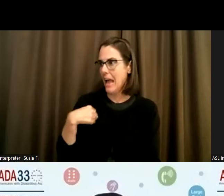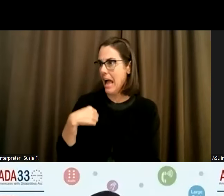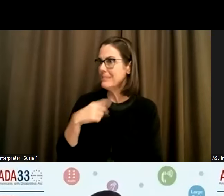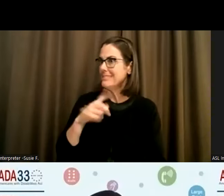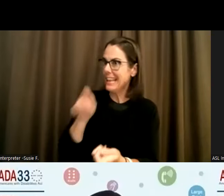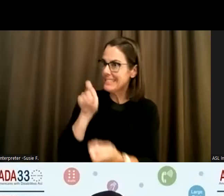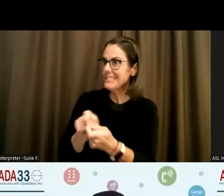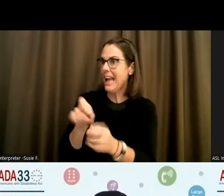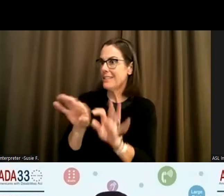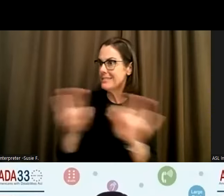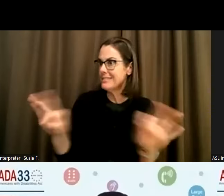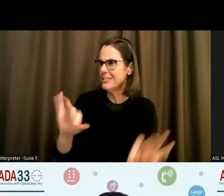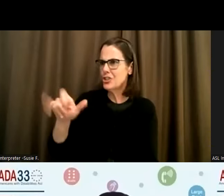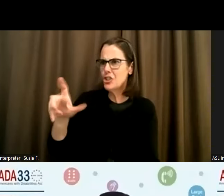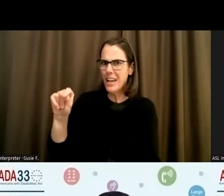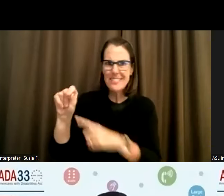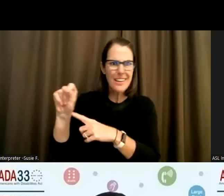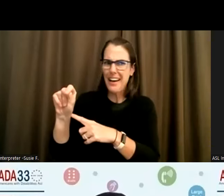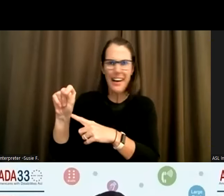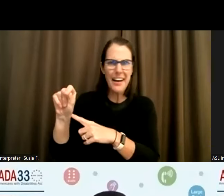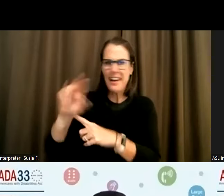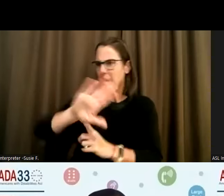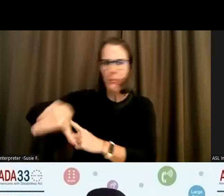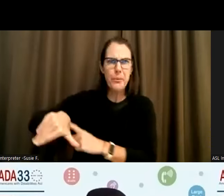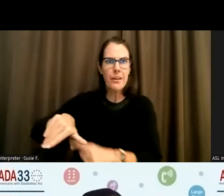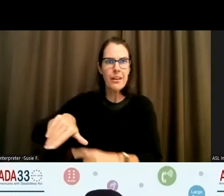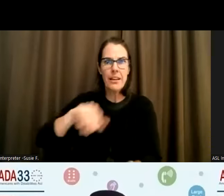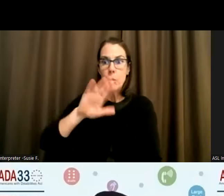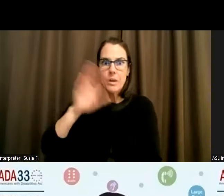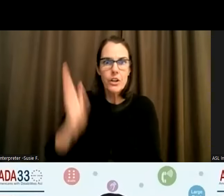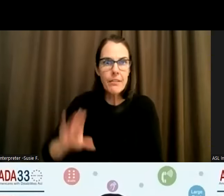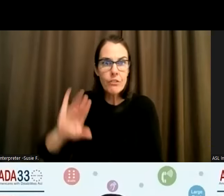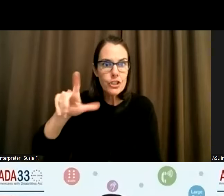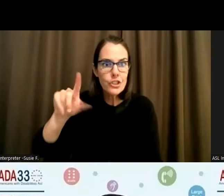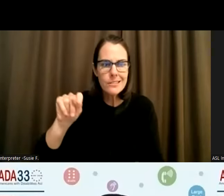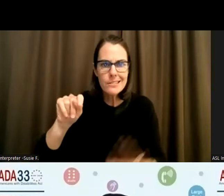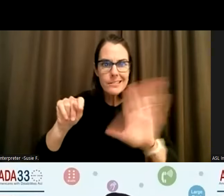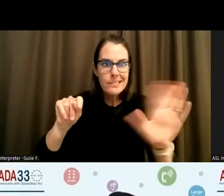Frank. I was going to be like, Oh my goodness, just we're never just right. We have. And you're doing beautiful work too.